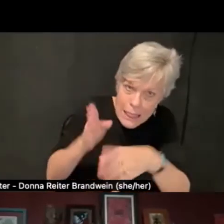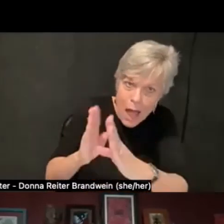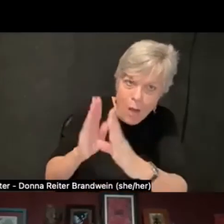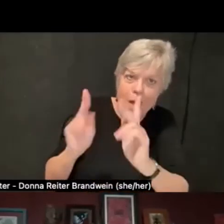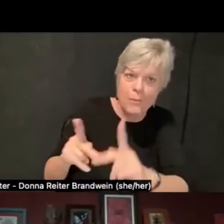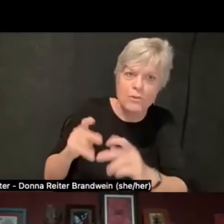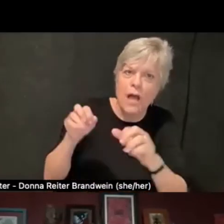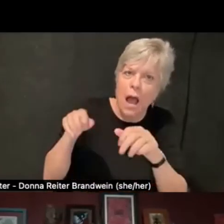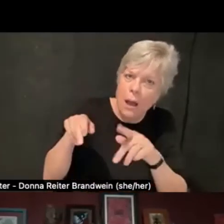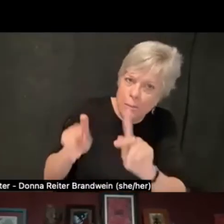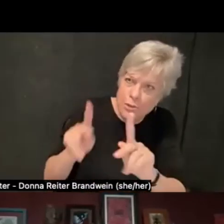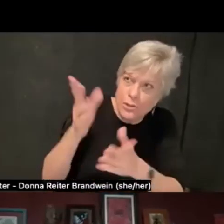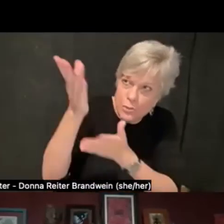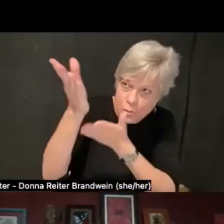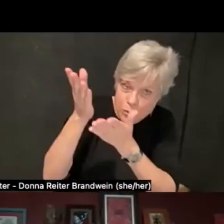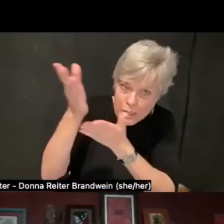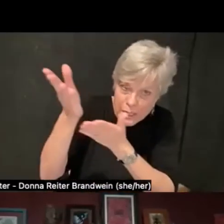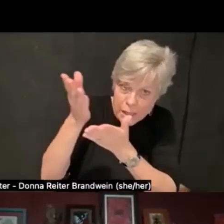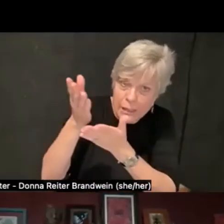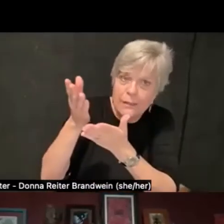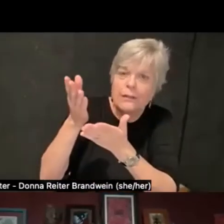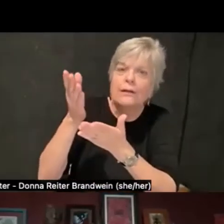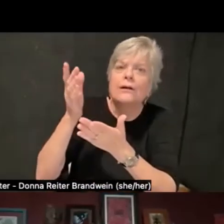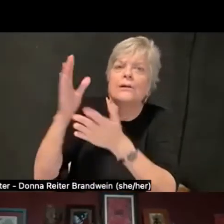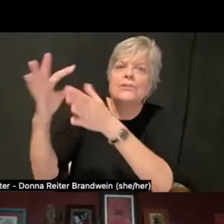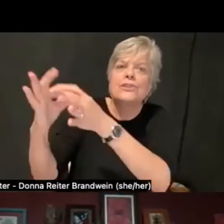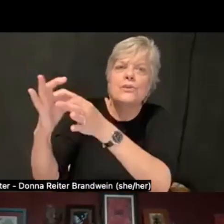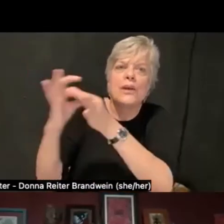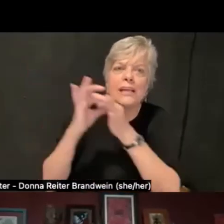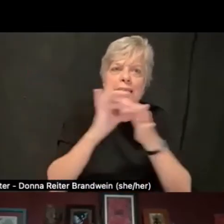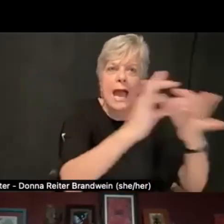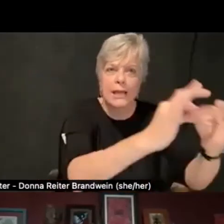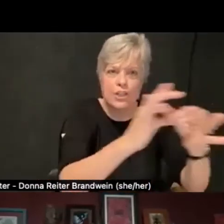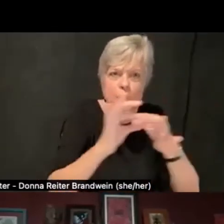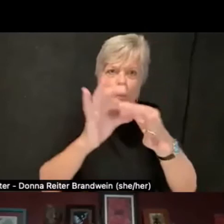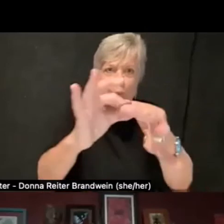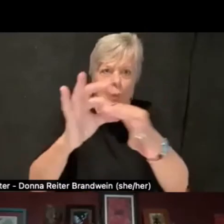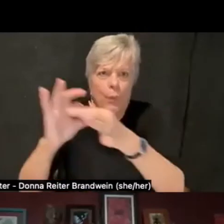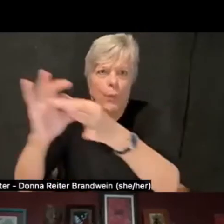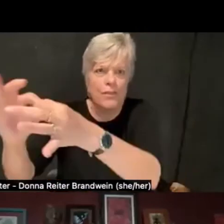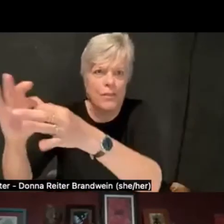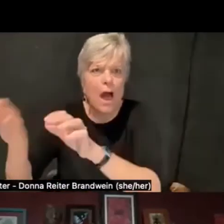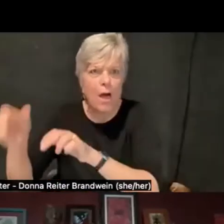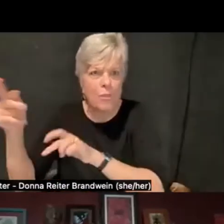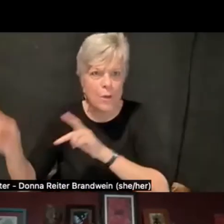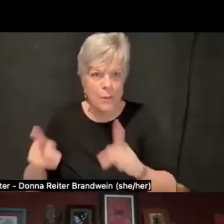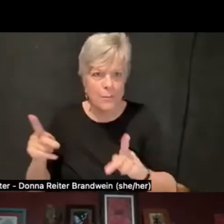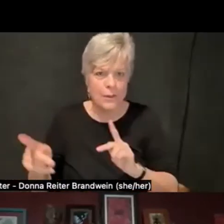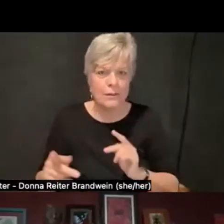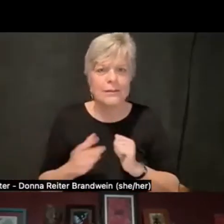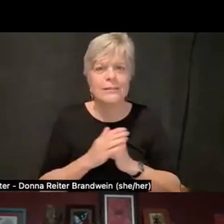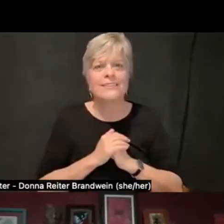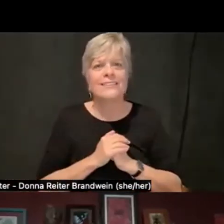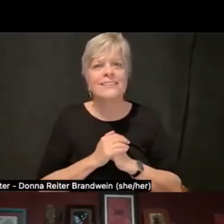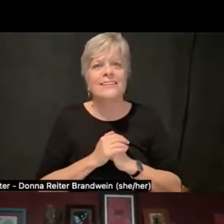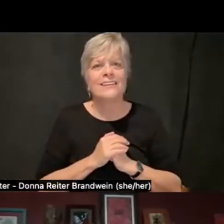to connect you with other people. And I think sometimes with students, it's easy like, you know,